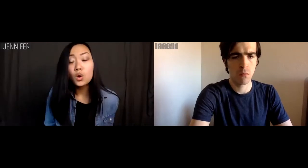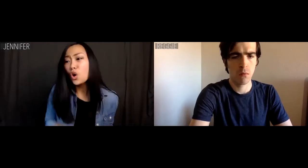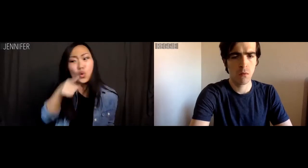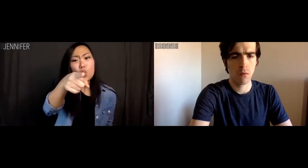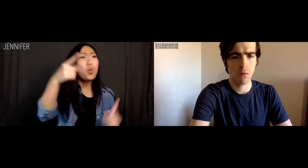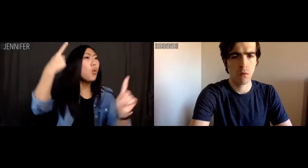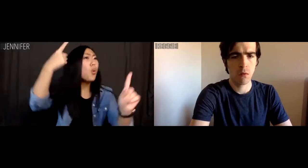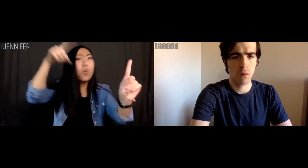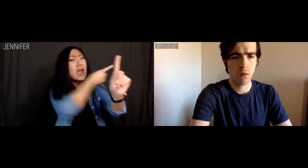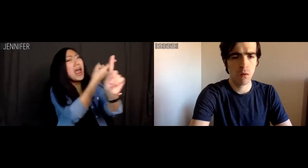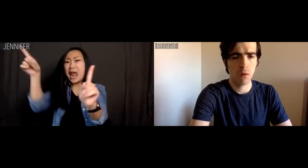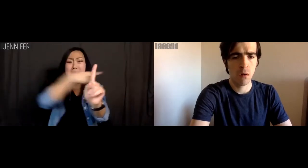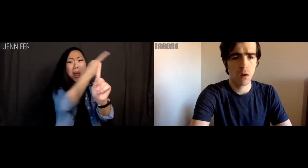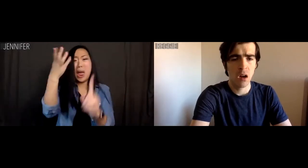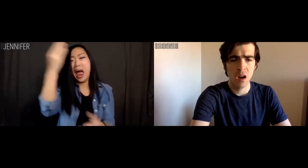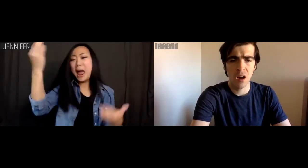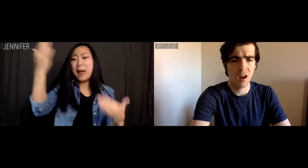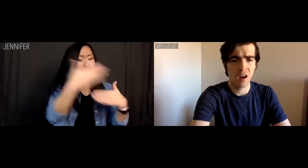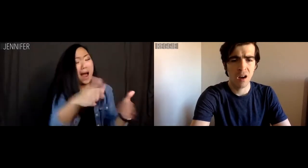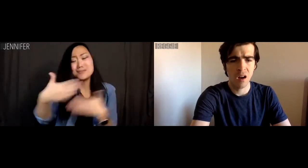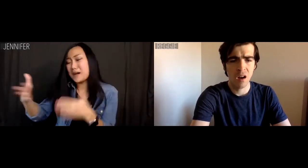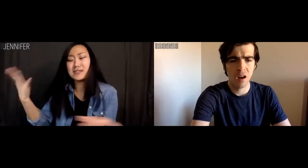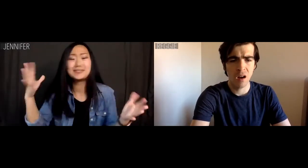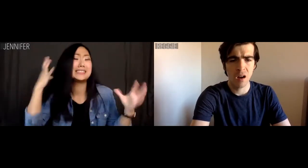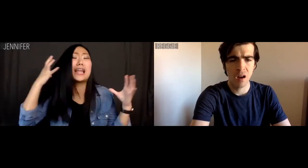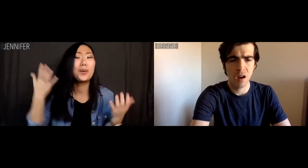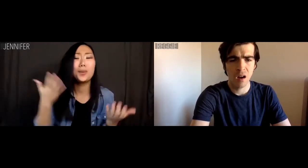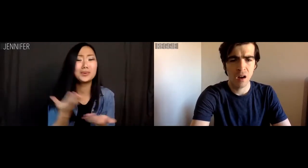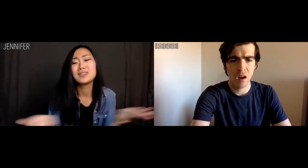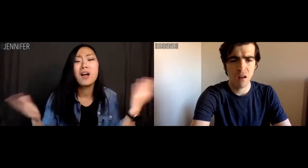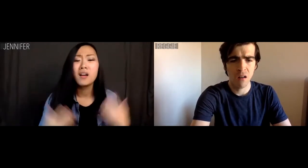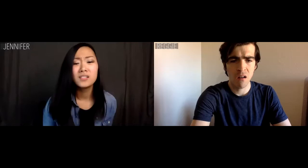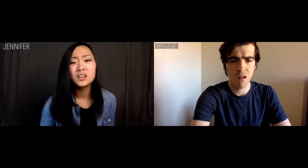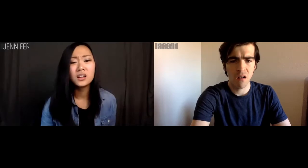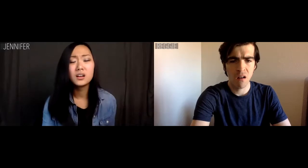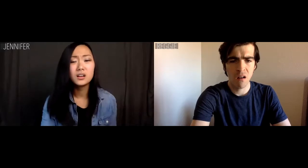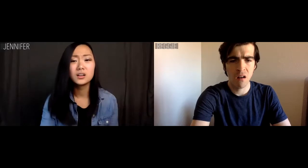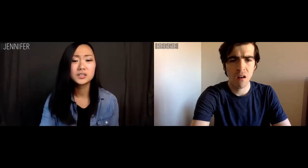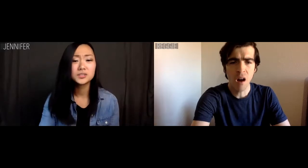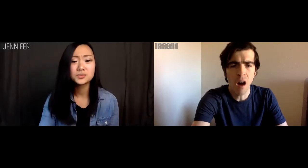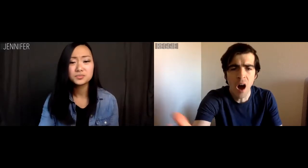I mean you with your aimlessness and your boxes and boxes of stereo components.